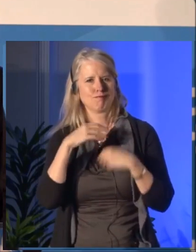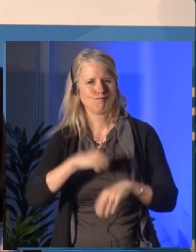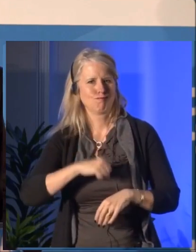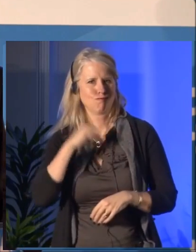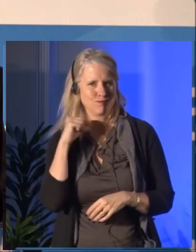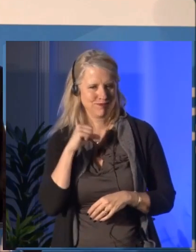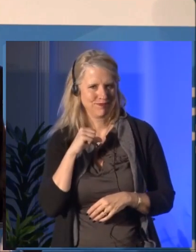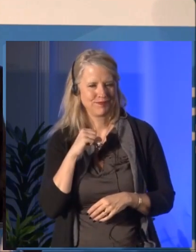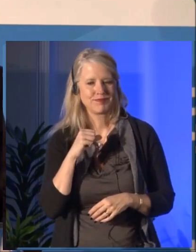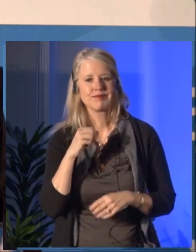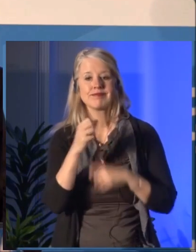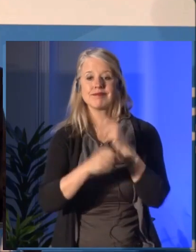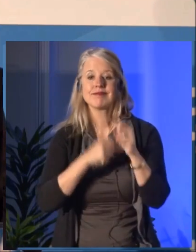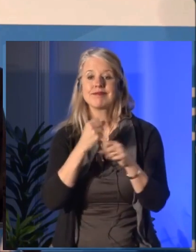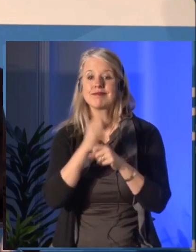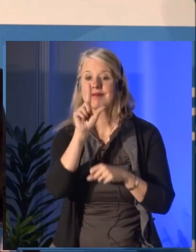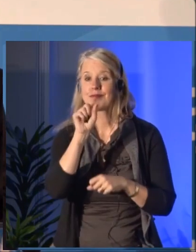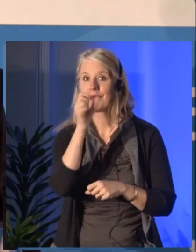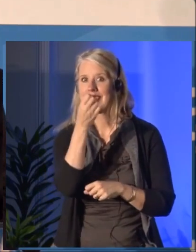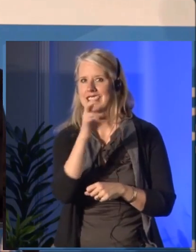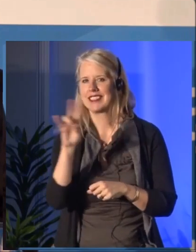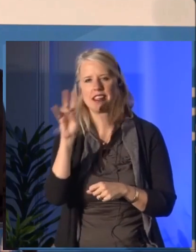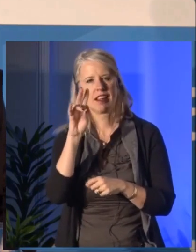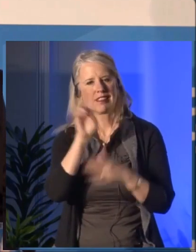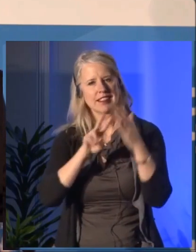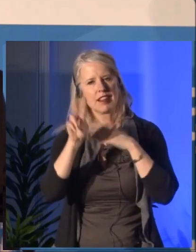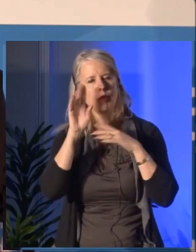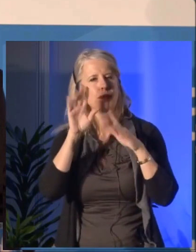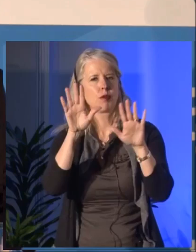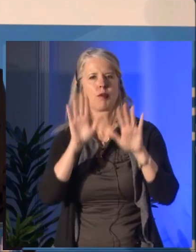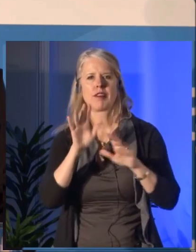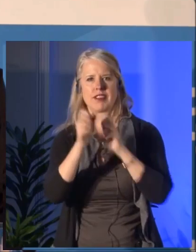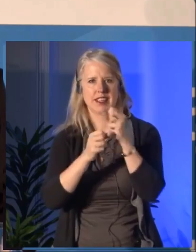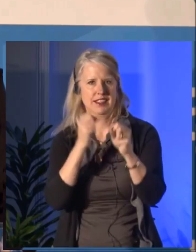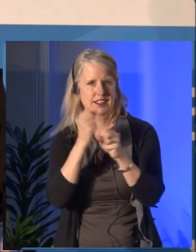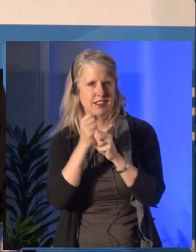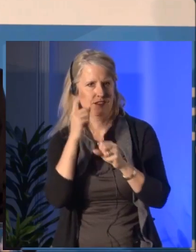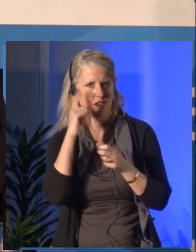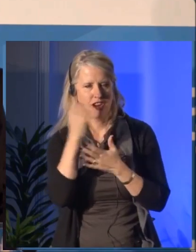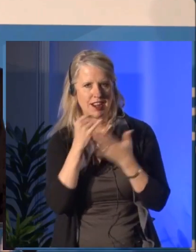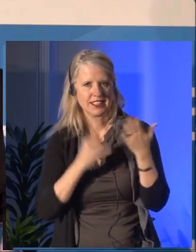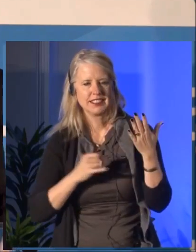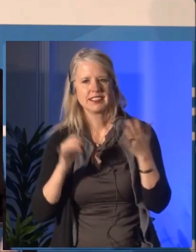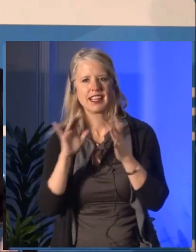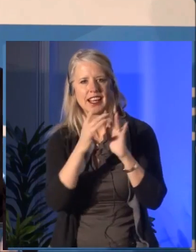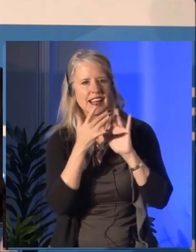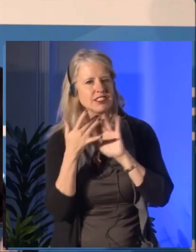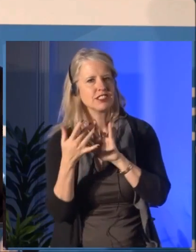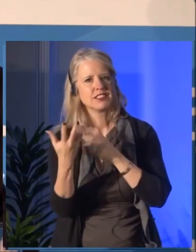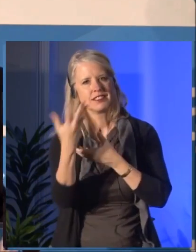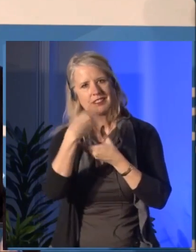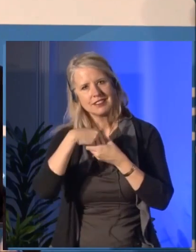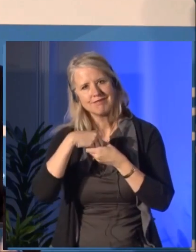We are committed to continuing to strengthen the impact of the arts and we look forward to working